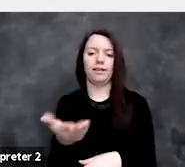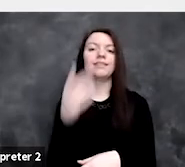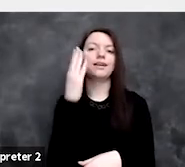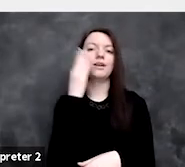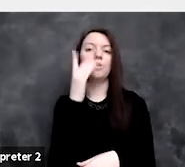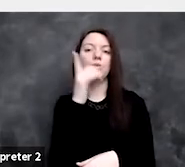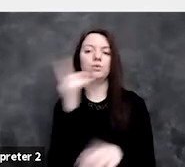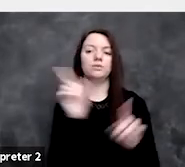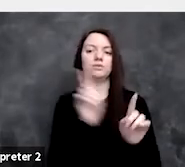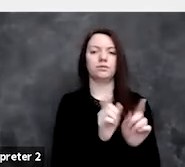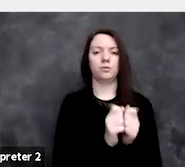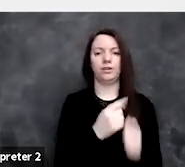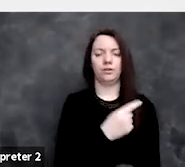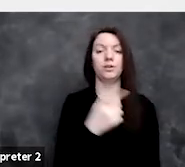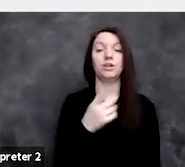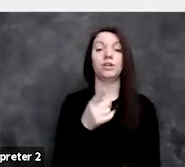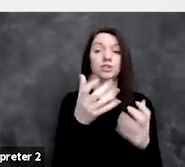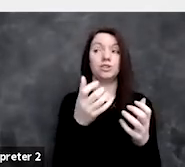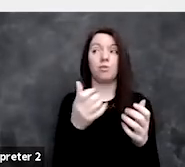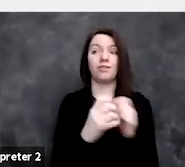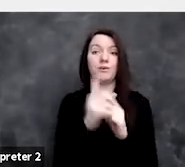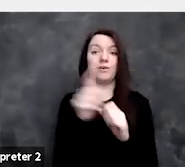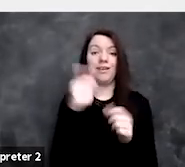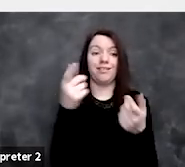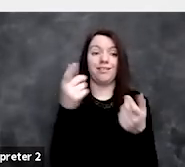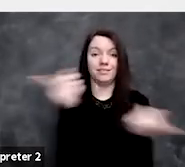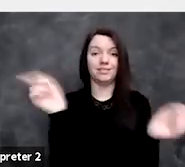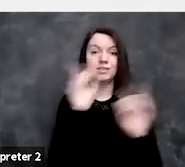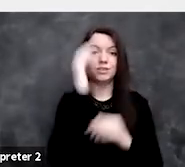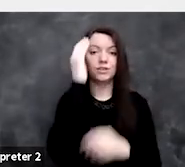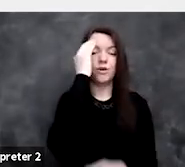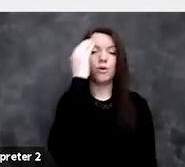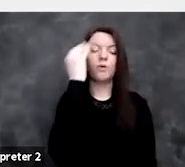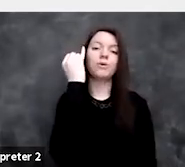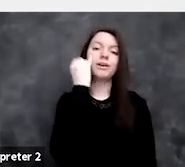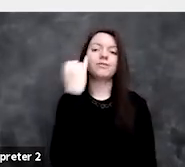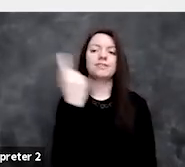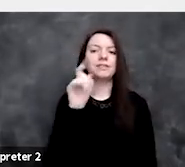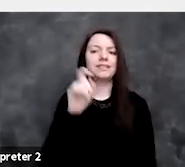do you really want anyone else to know if someone needs to see a psychiatrist,